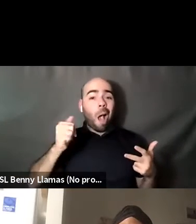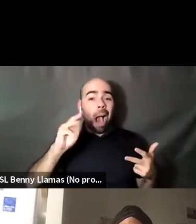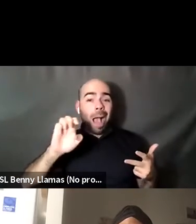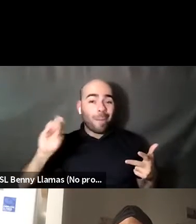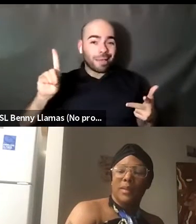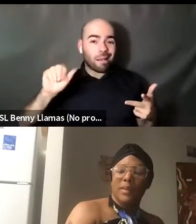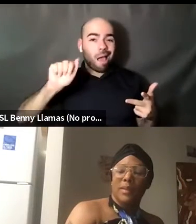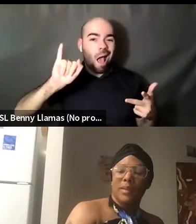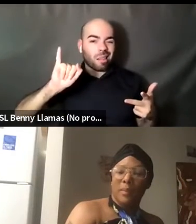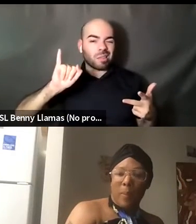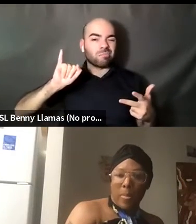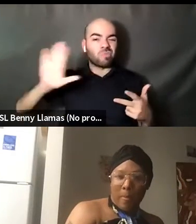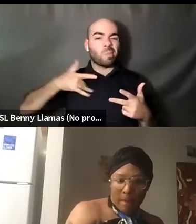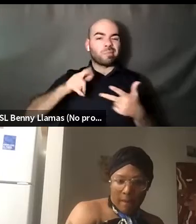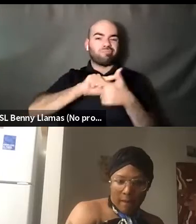Nahshon Anderson: Usually the soundtrack is